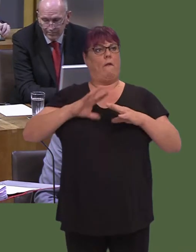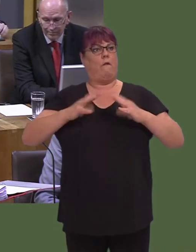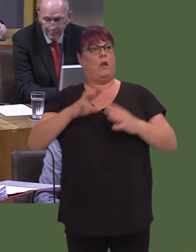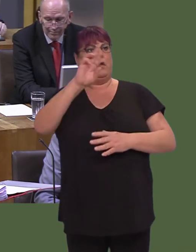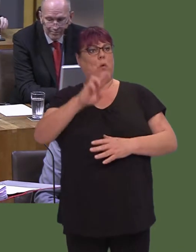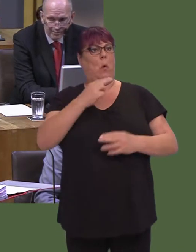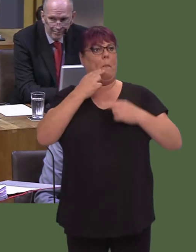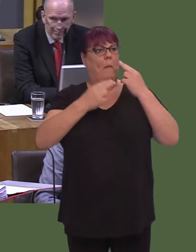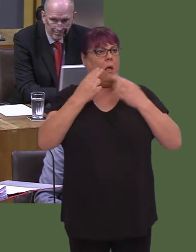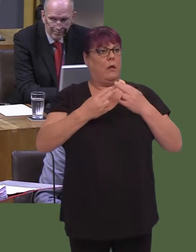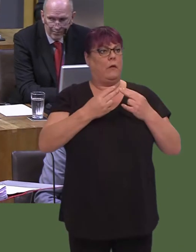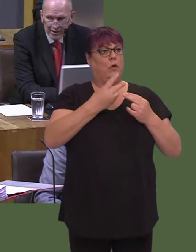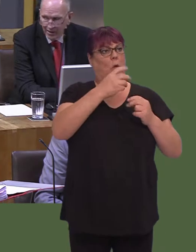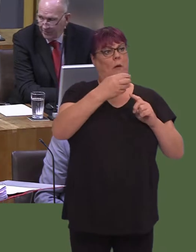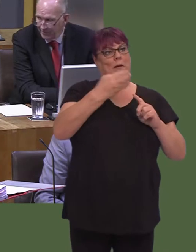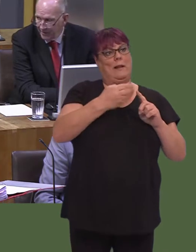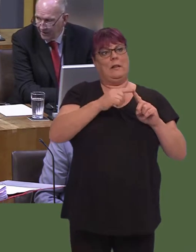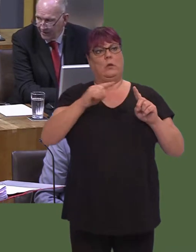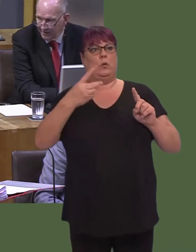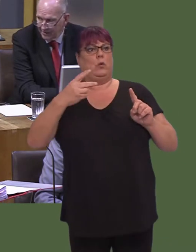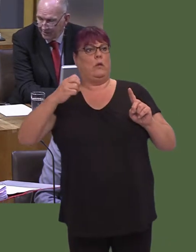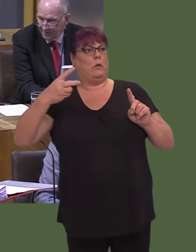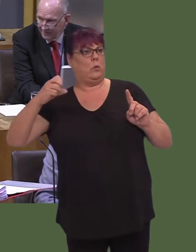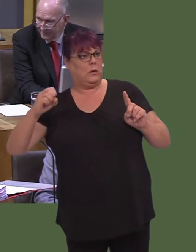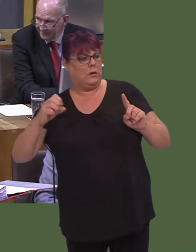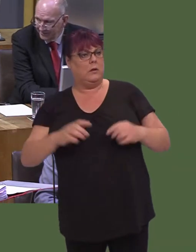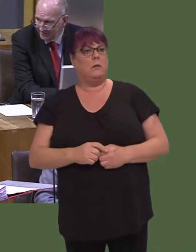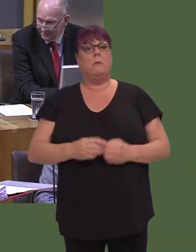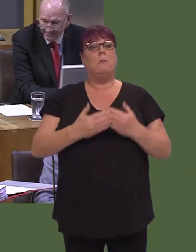Our most up-to-date analysis suggests that more children will be eligible for free school